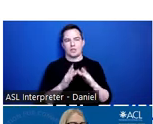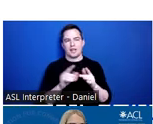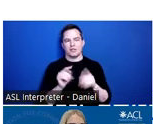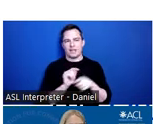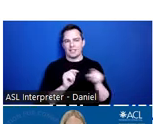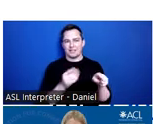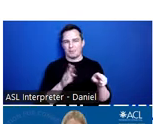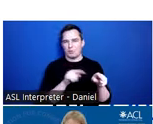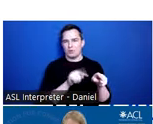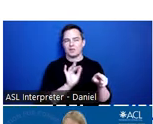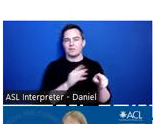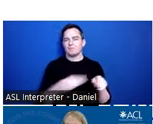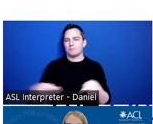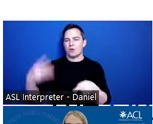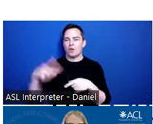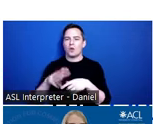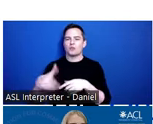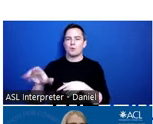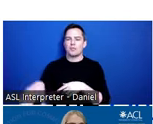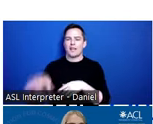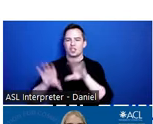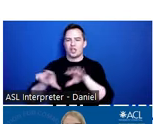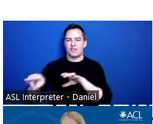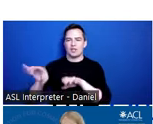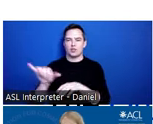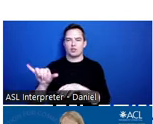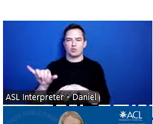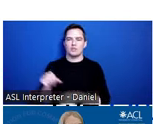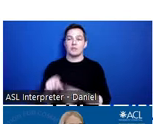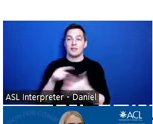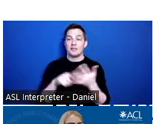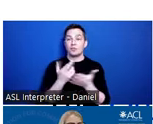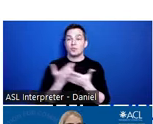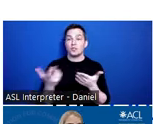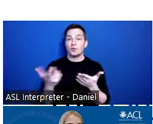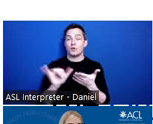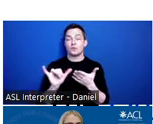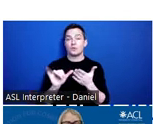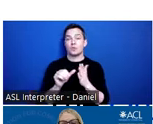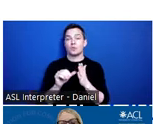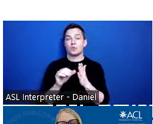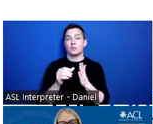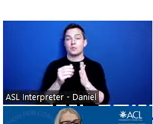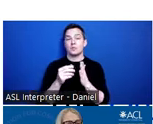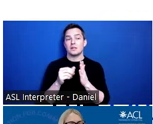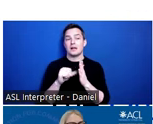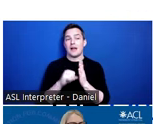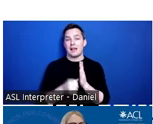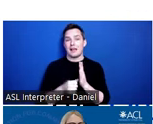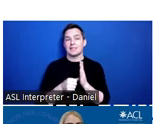link in the chat too. And these resources are also highlighted. If we go to the next slide.